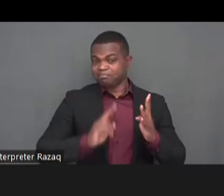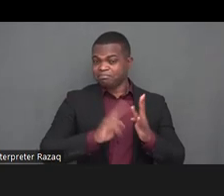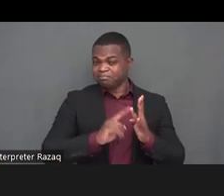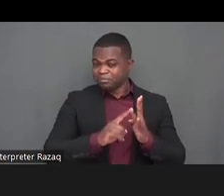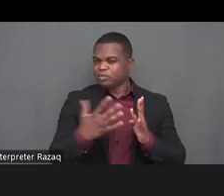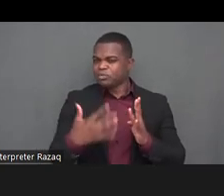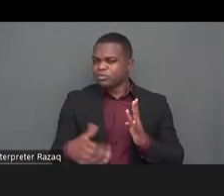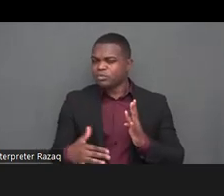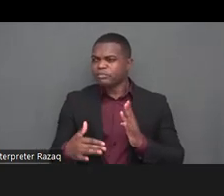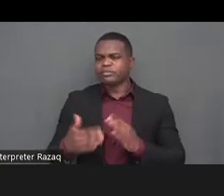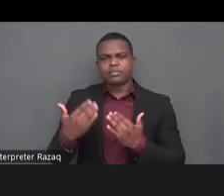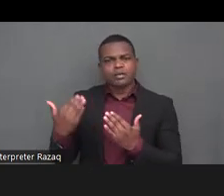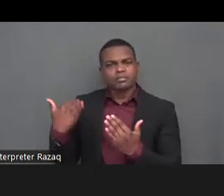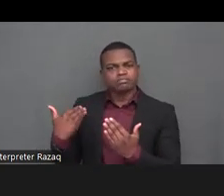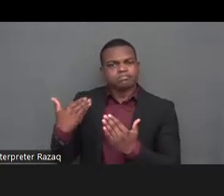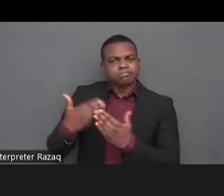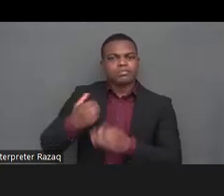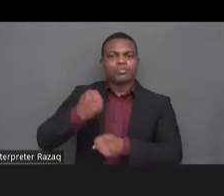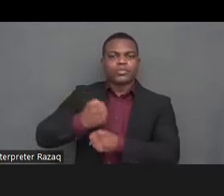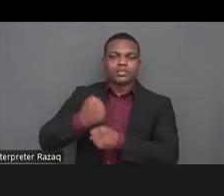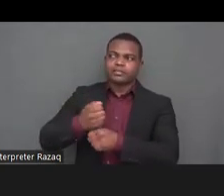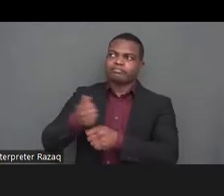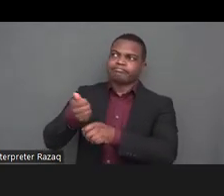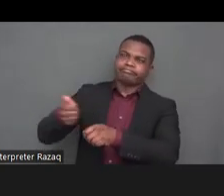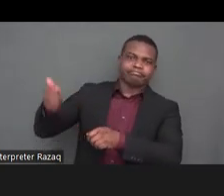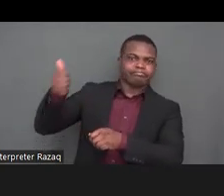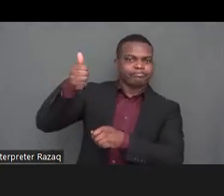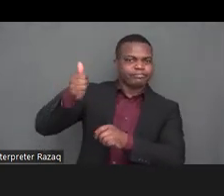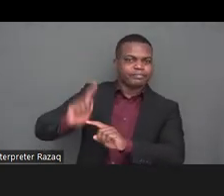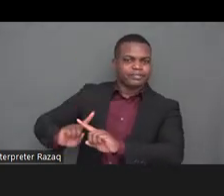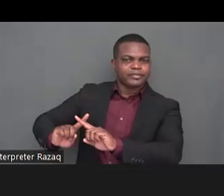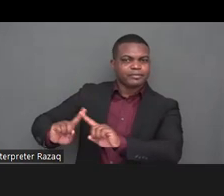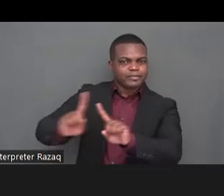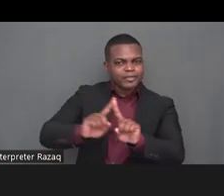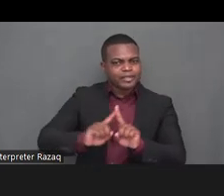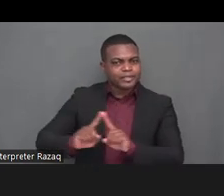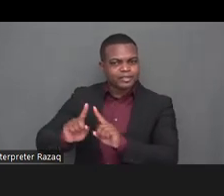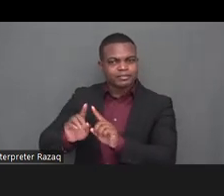u.n convention in australia and abroad and lastly we have dr joseph moore who is the